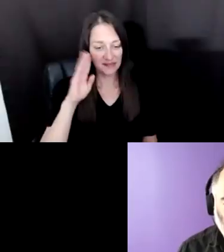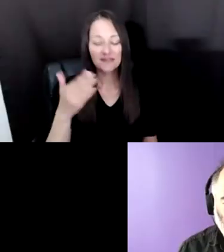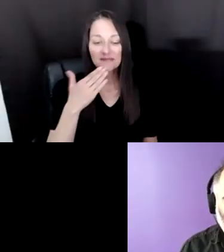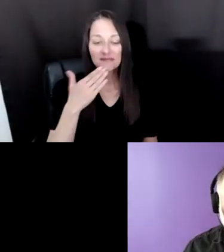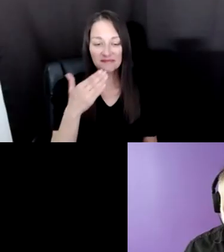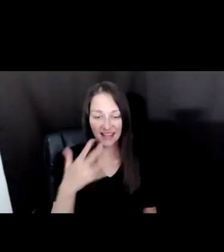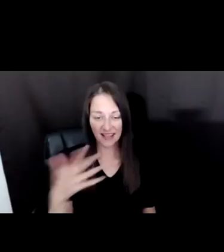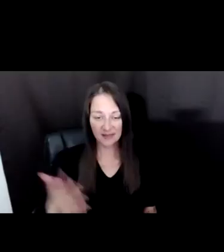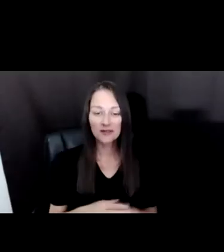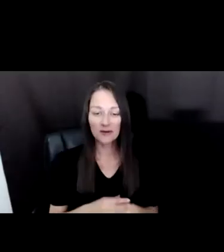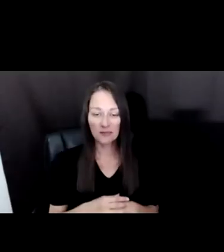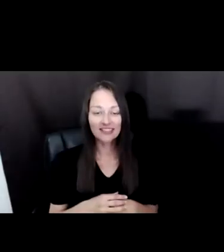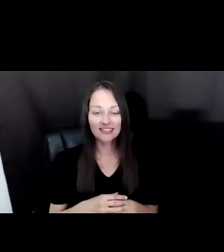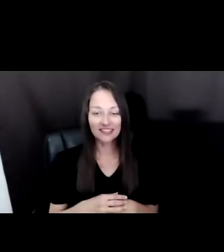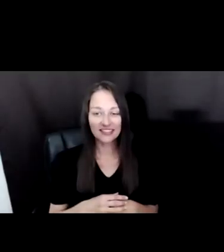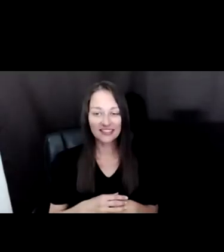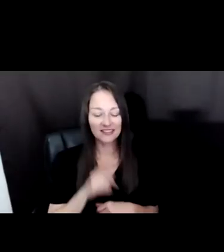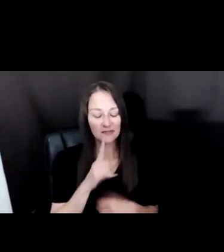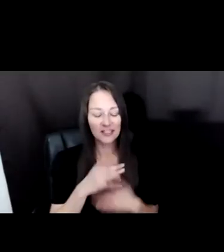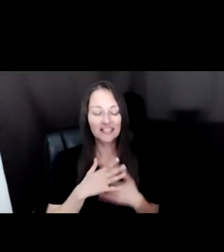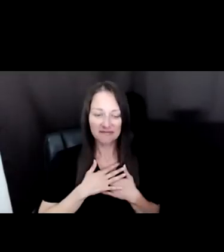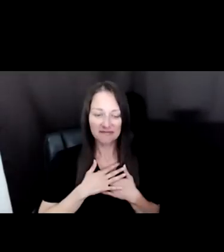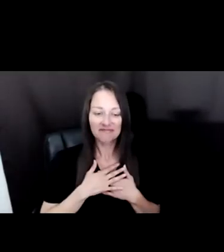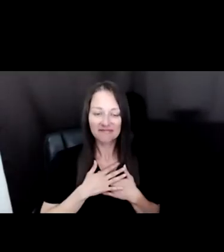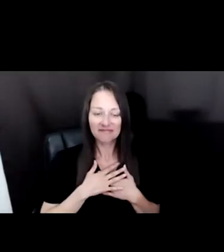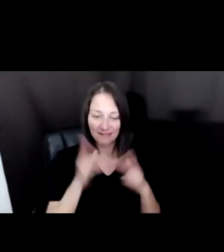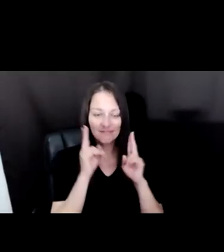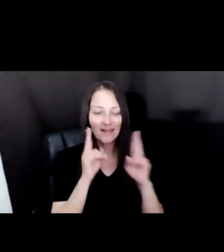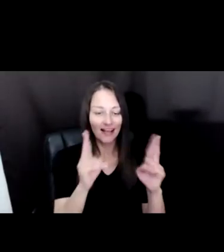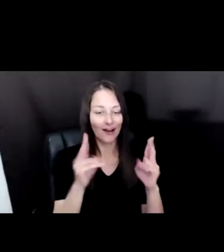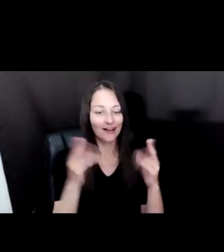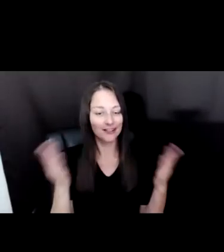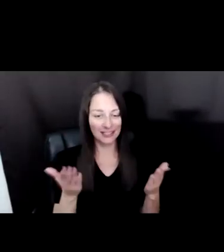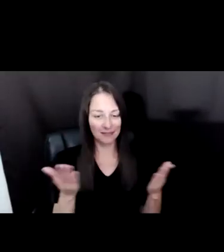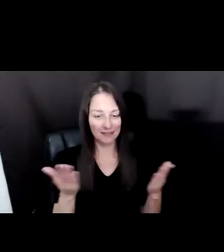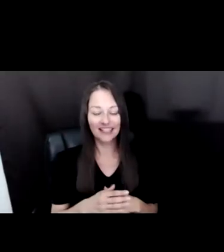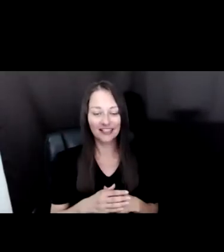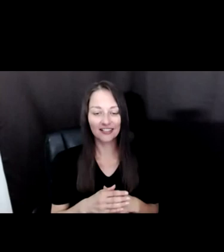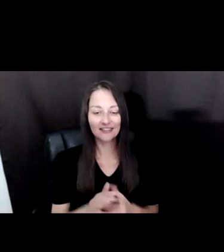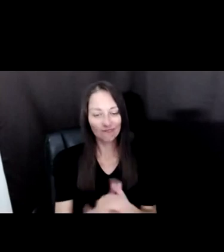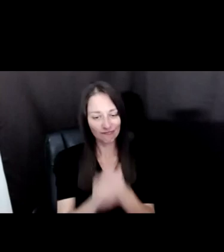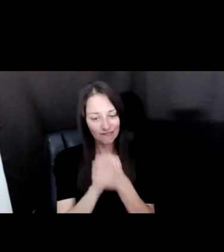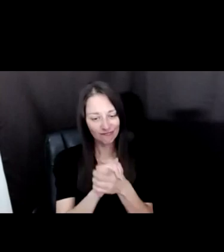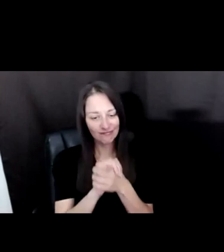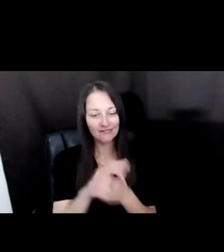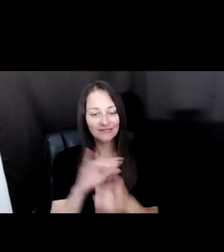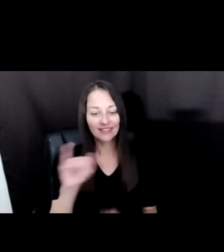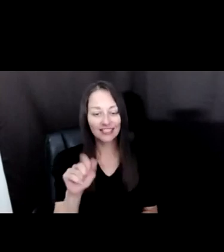IT'S A REALLY IMMENSE PRIVILEGE TO BE HERE .I WANT TO CONGRATULATE JAX AND HER TEAM, THE BRIDGES,